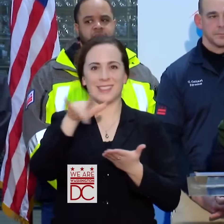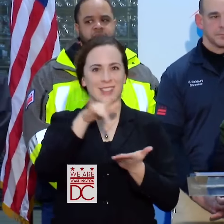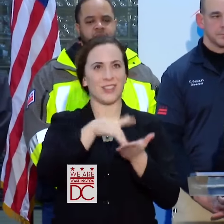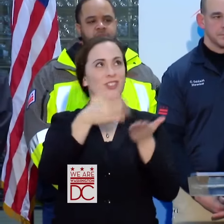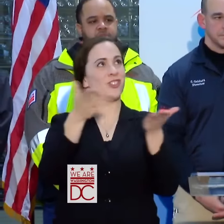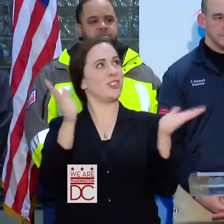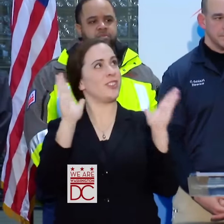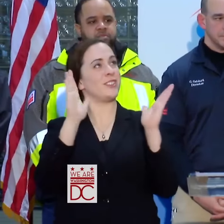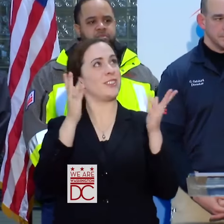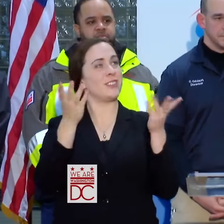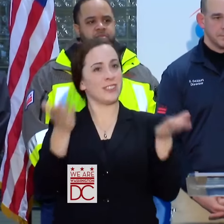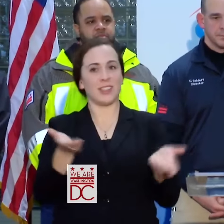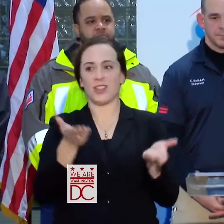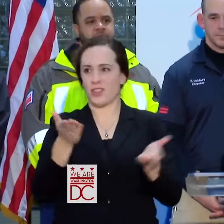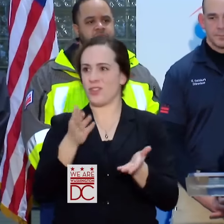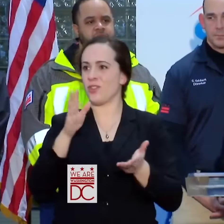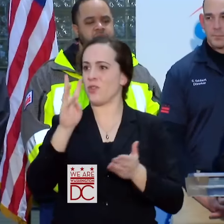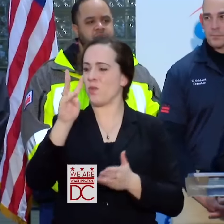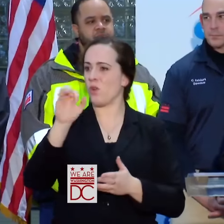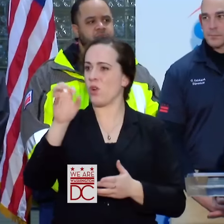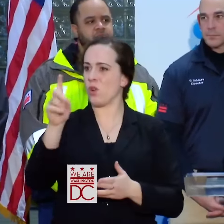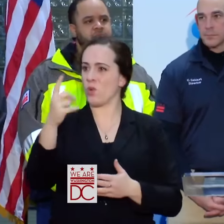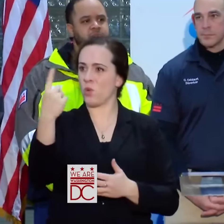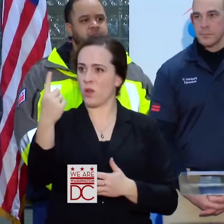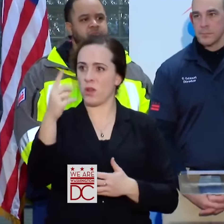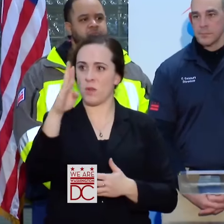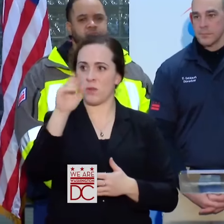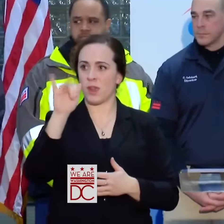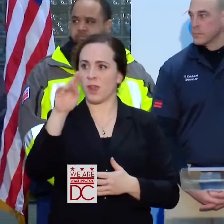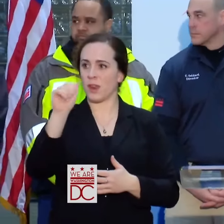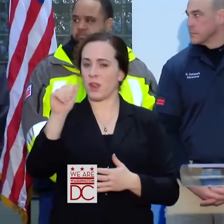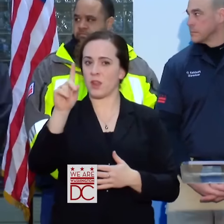LET ME ACKNOWLEDGE THE WARD 1 COUNCILMEMBER BRIANNE NADEAU.